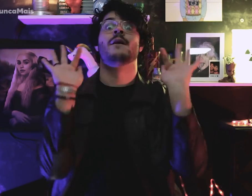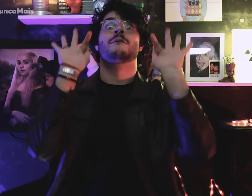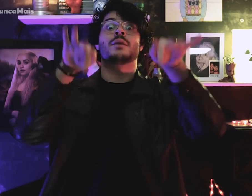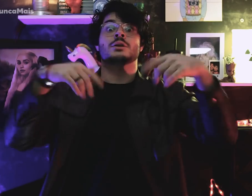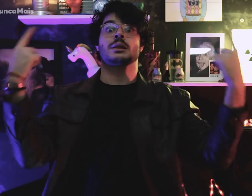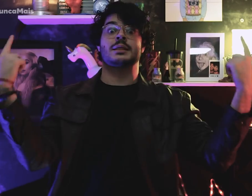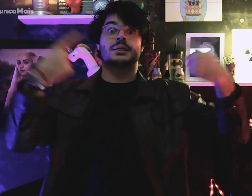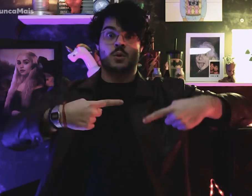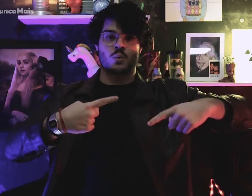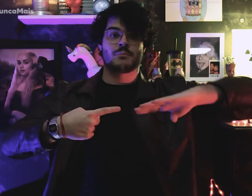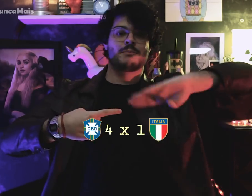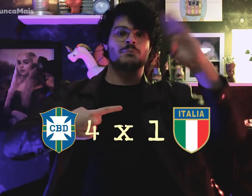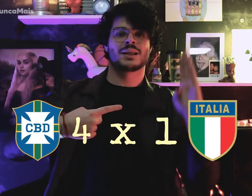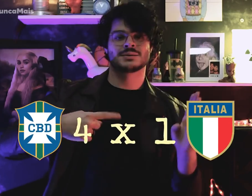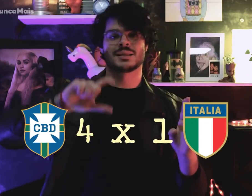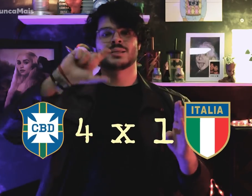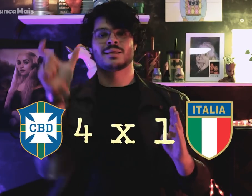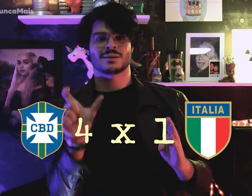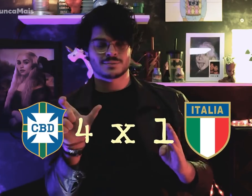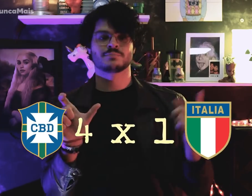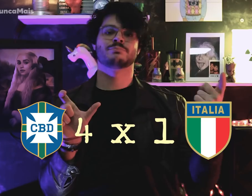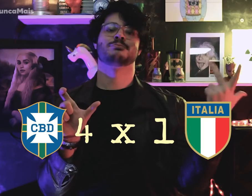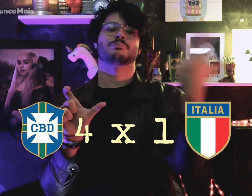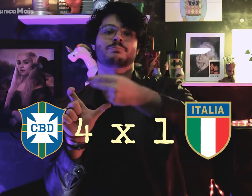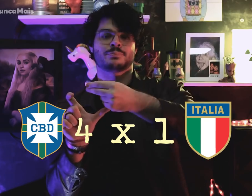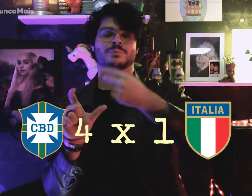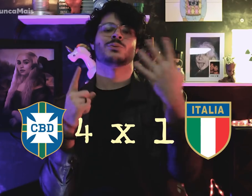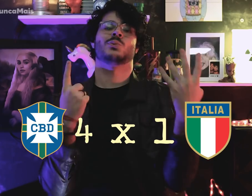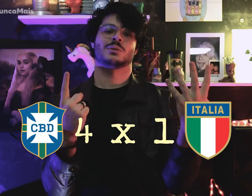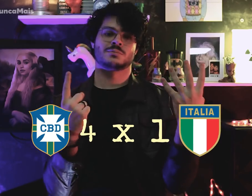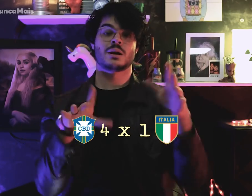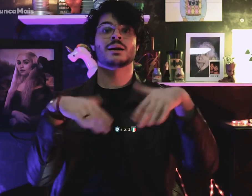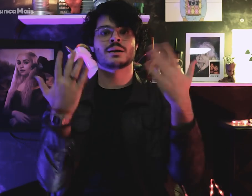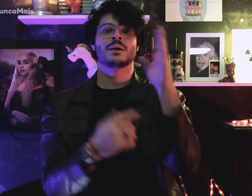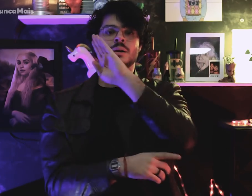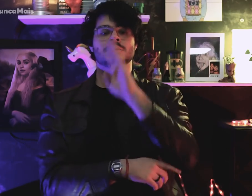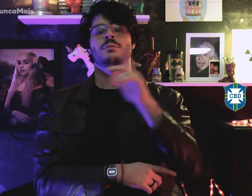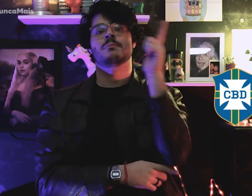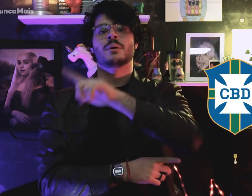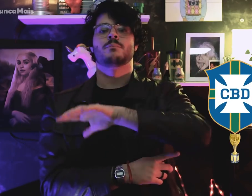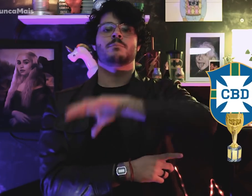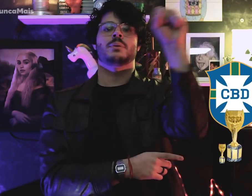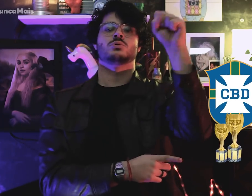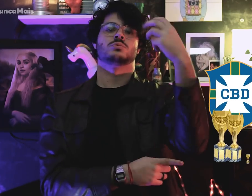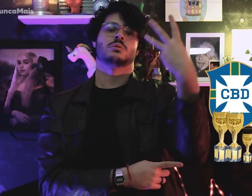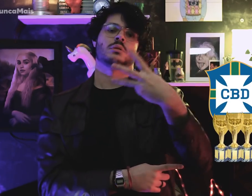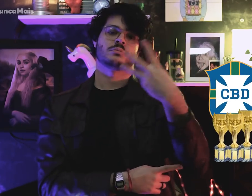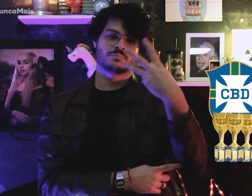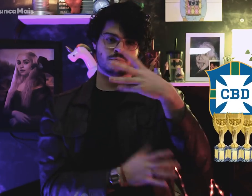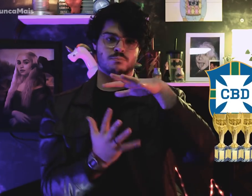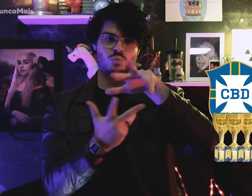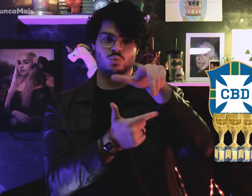Na fase final, o Brasil derrotou a Itália por 4 e 1, tornando-se tricampeão mundial.